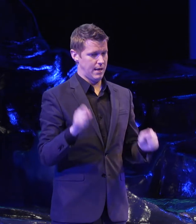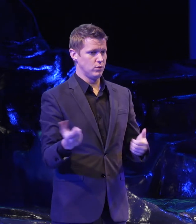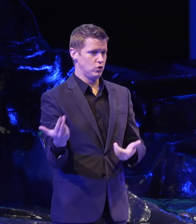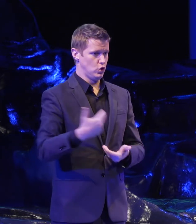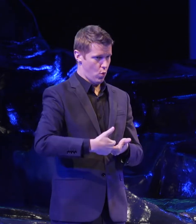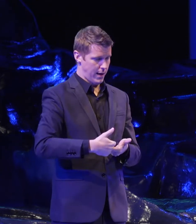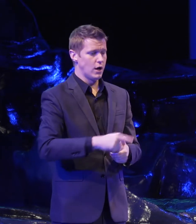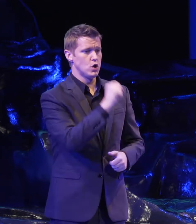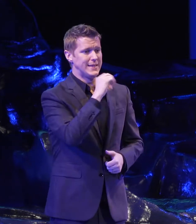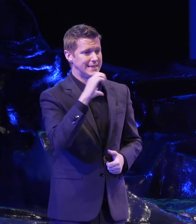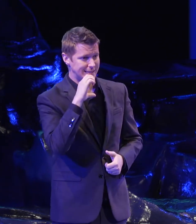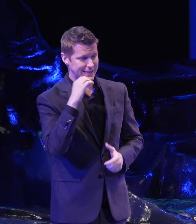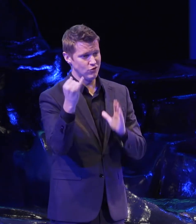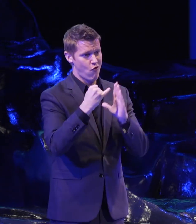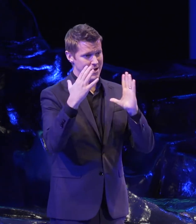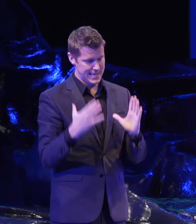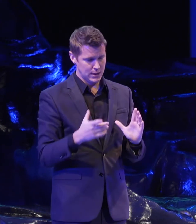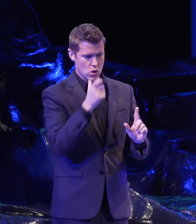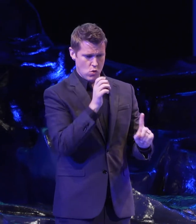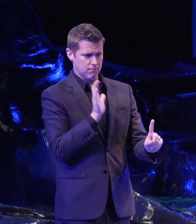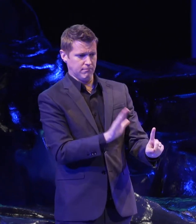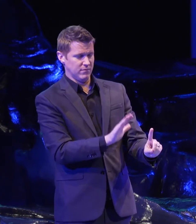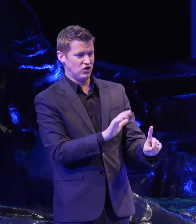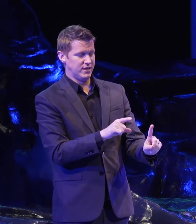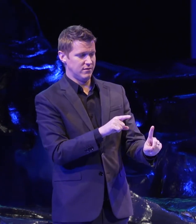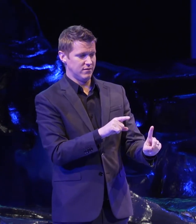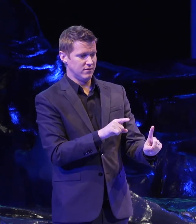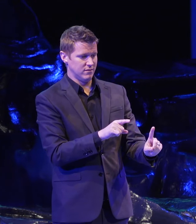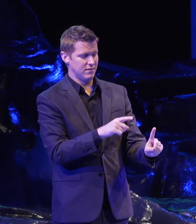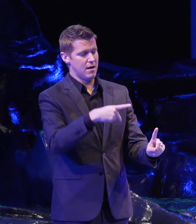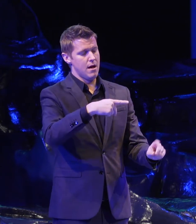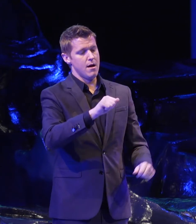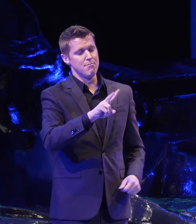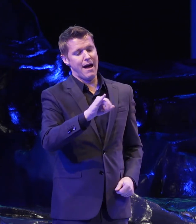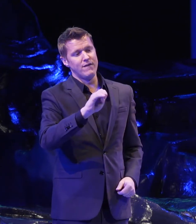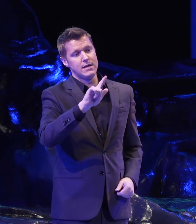Introducing a Twin Cities artist who is just on the rise. PaviElle is an interdisciplinary artist,